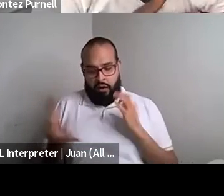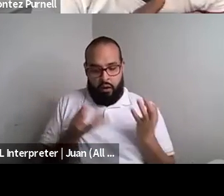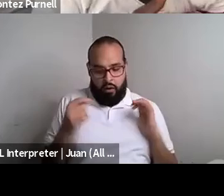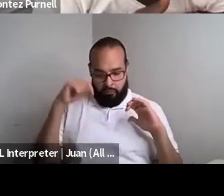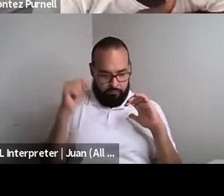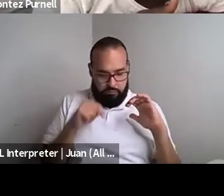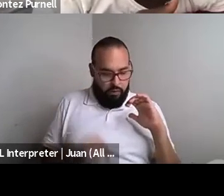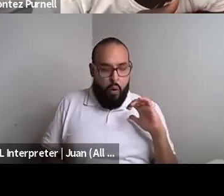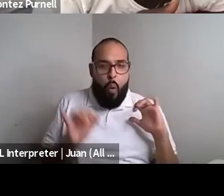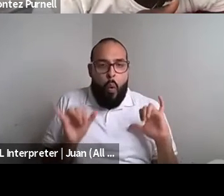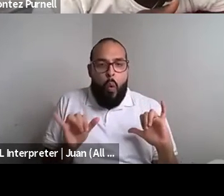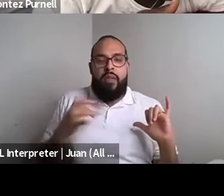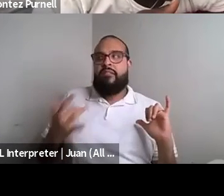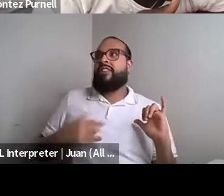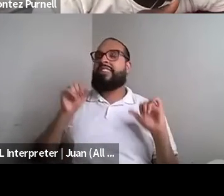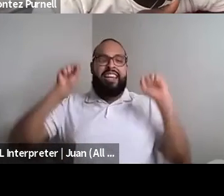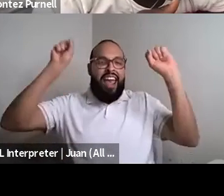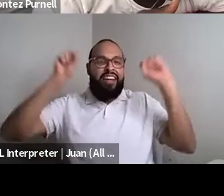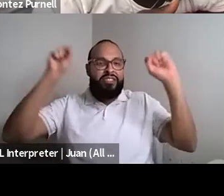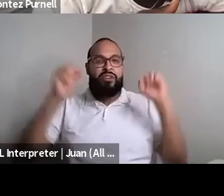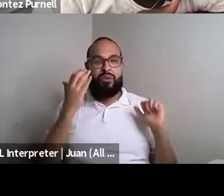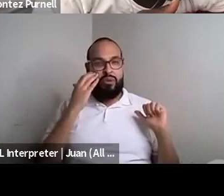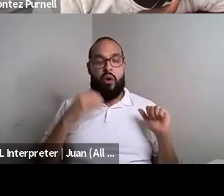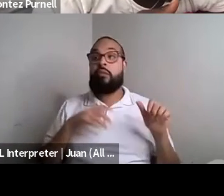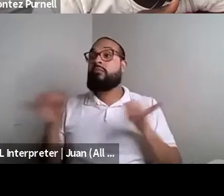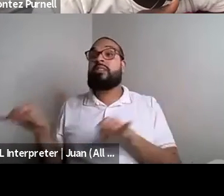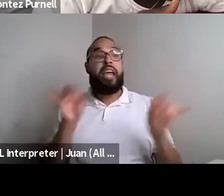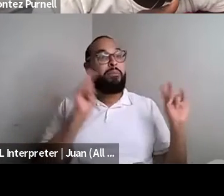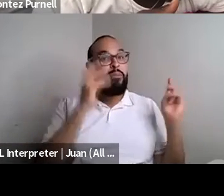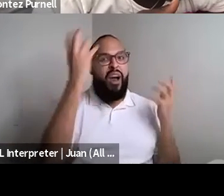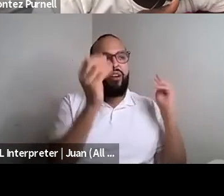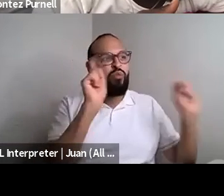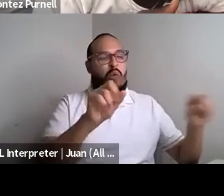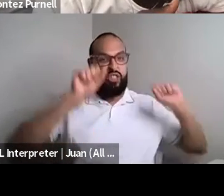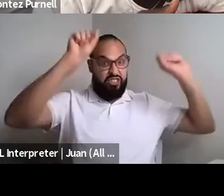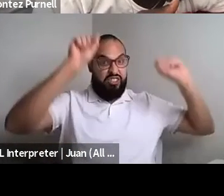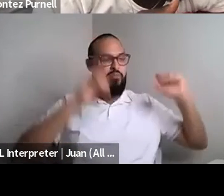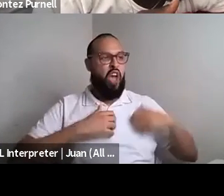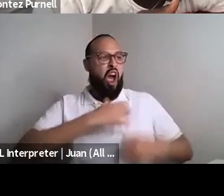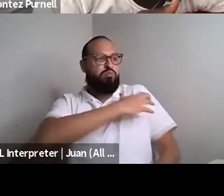Kokumo: It's like the waiter Baba, Baba, go to the gym and mother fucking waitlist it's like